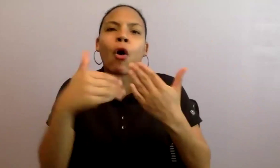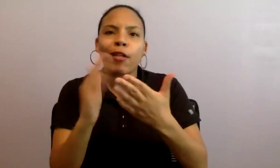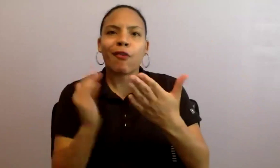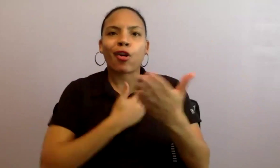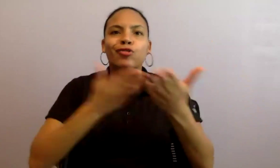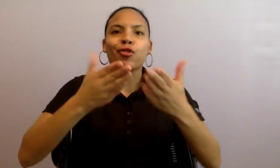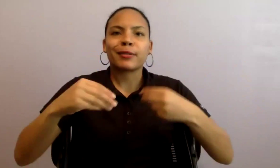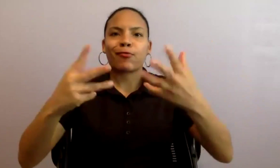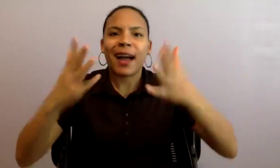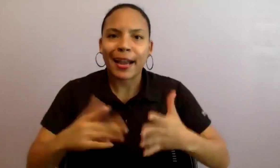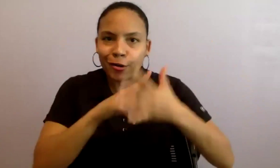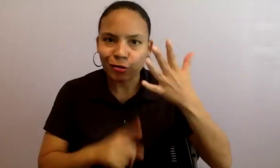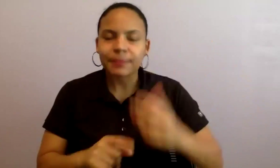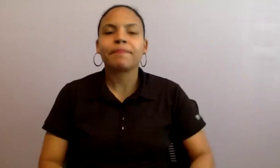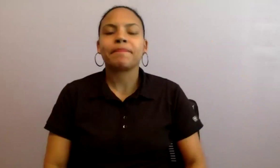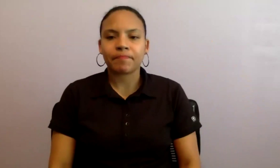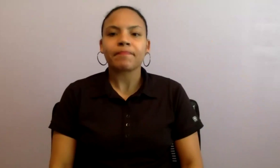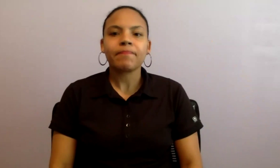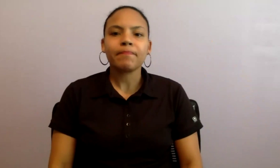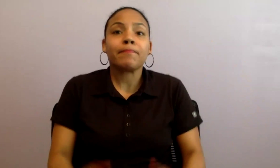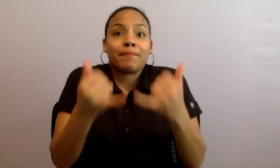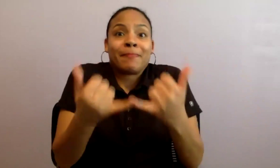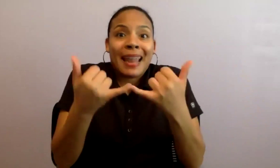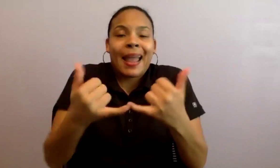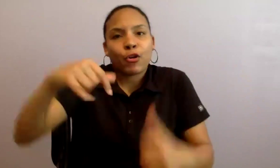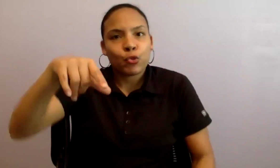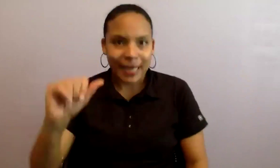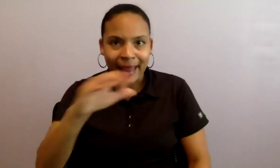have already seen there, now that I have eyes on chat, you can also put things there or raise your